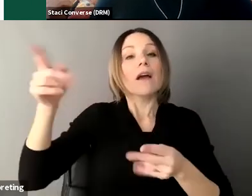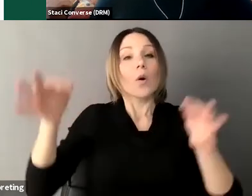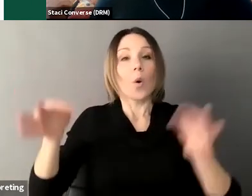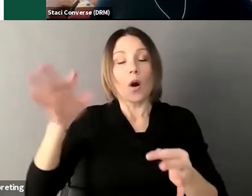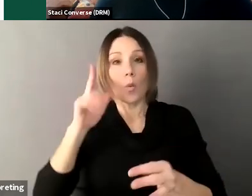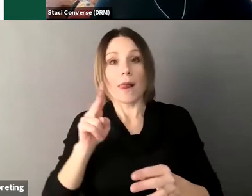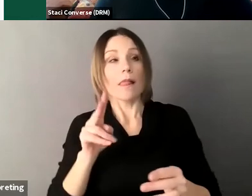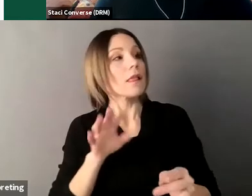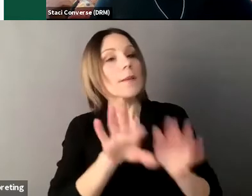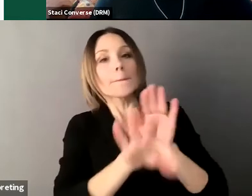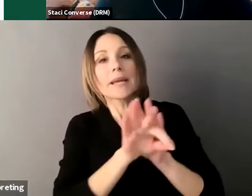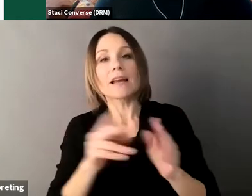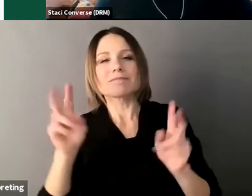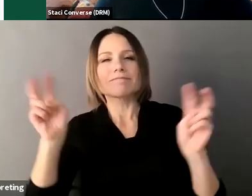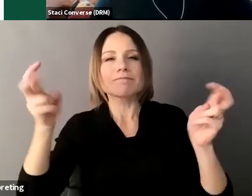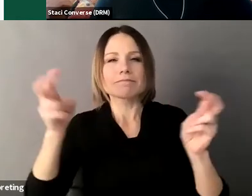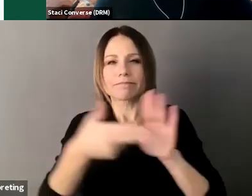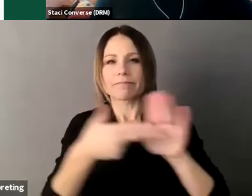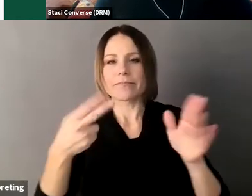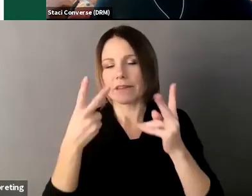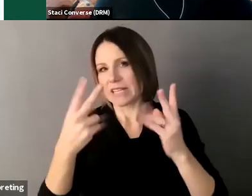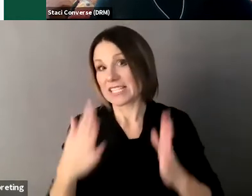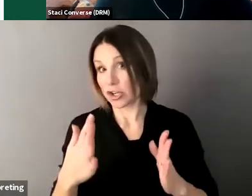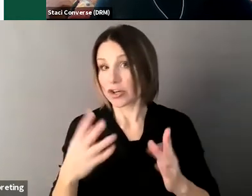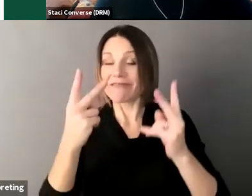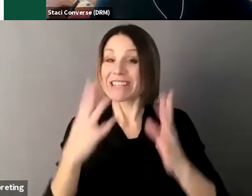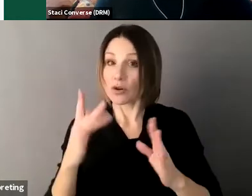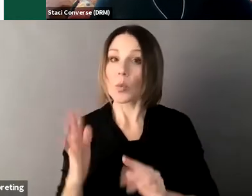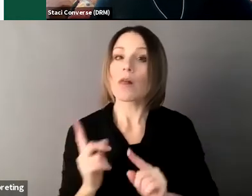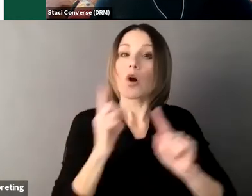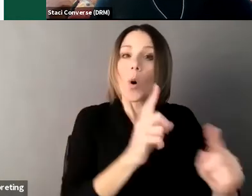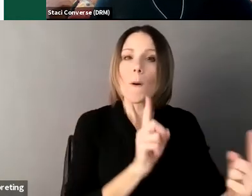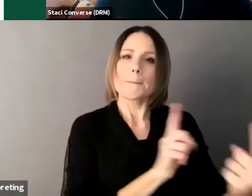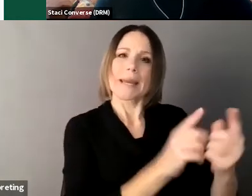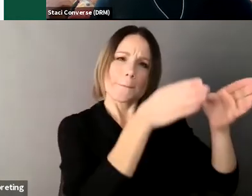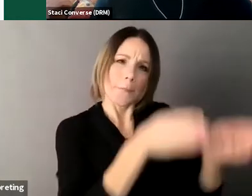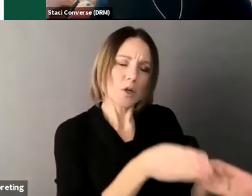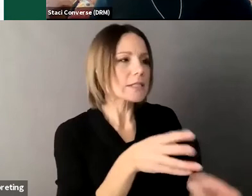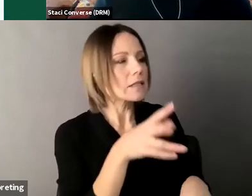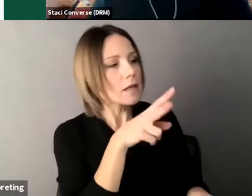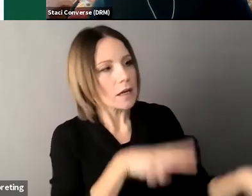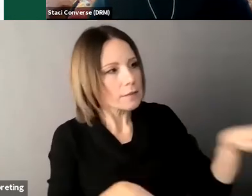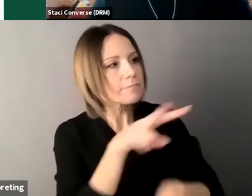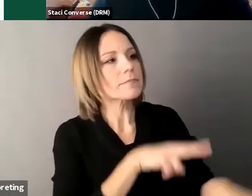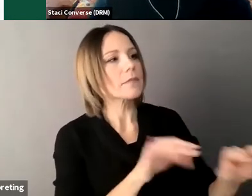to go out and meet the individual um and they have to report back whether or not supported